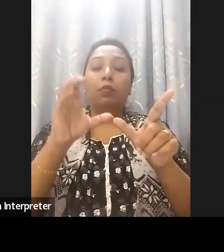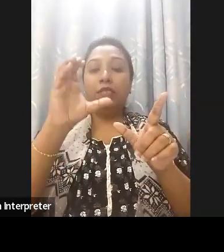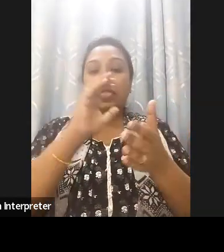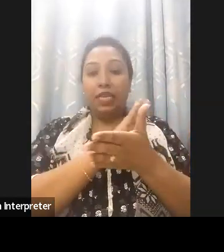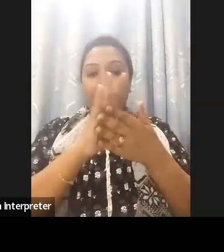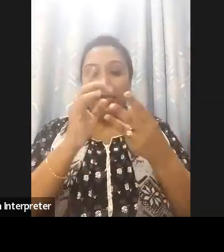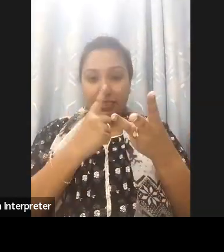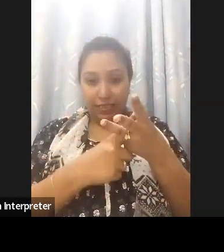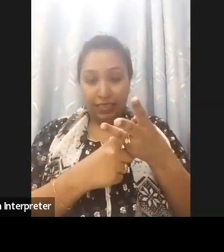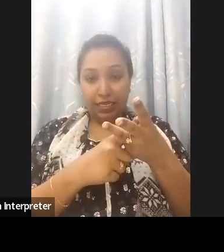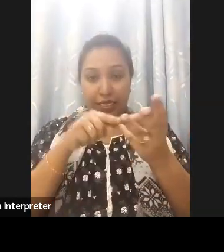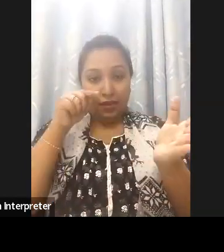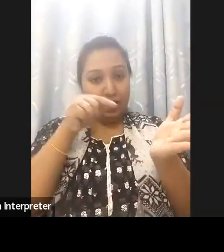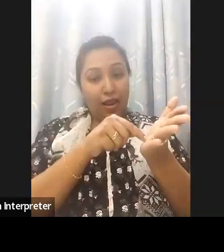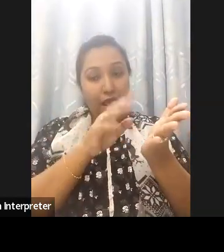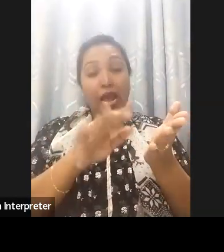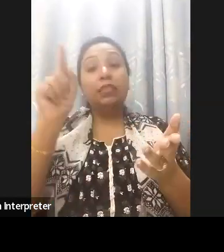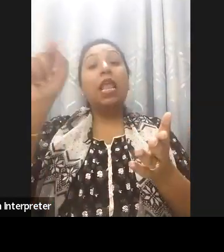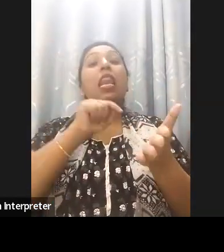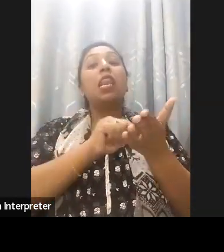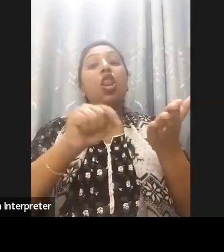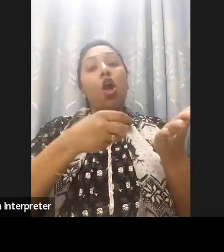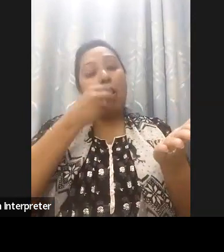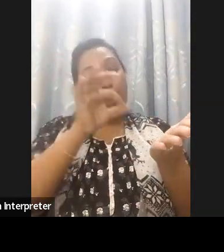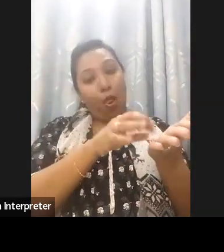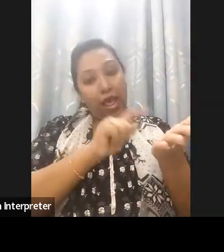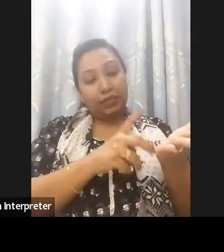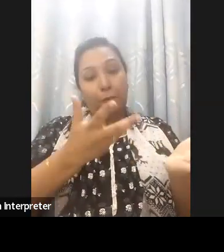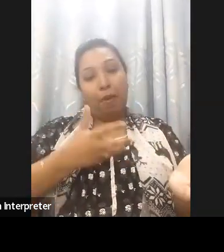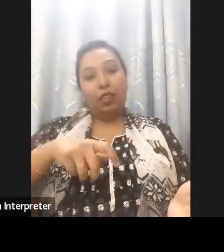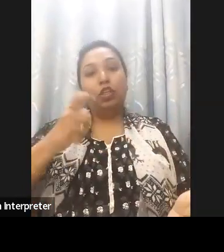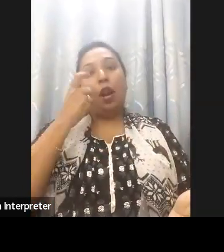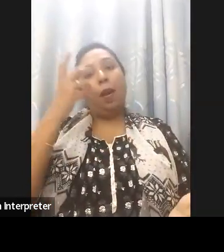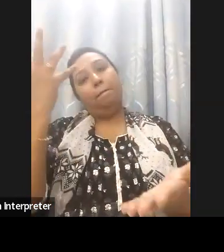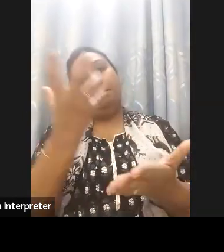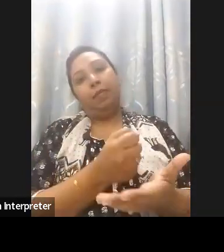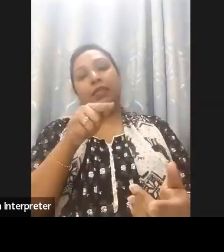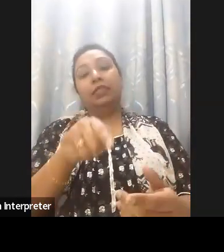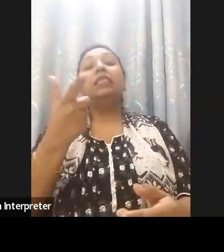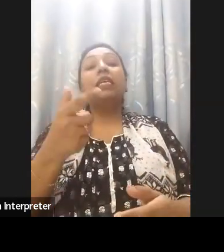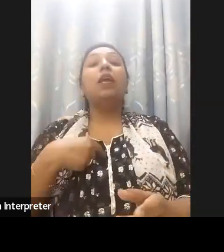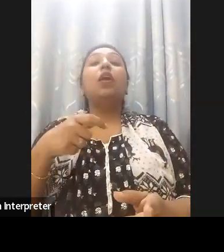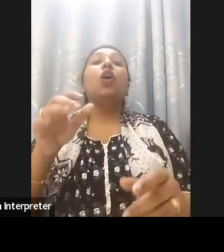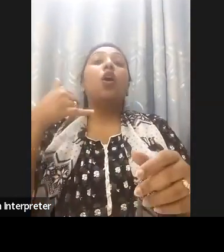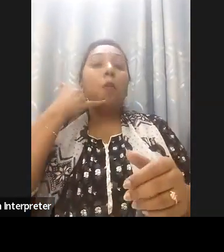this guideline we have a definition of digital accessibility and also you'll be very